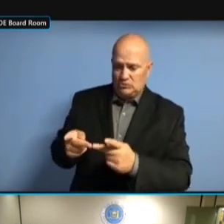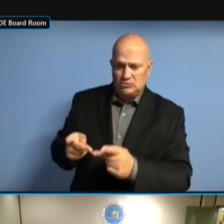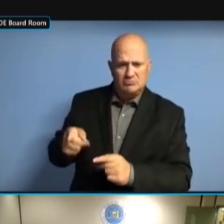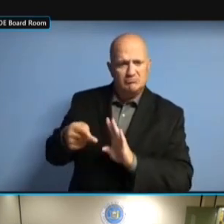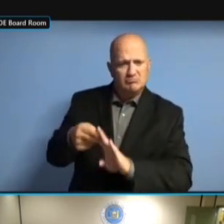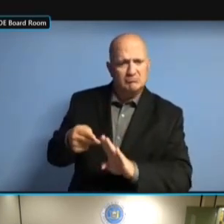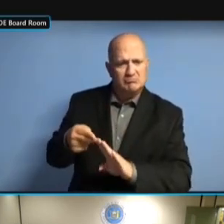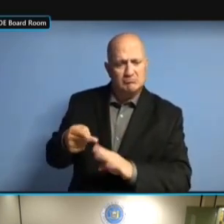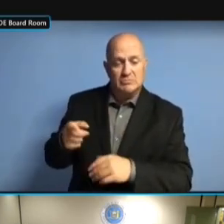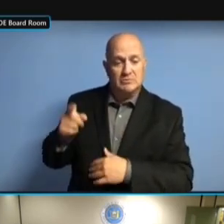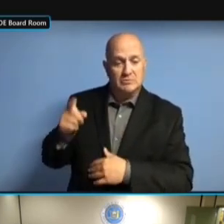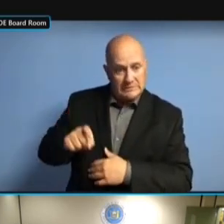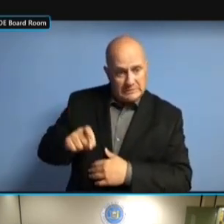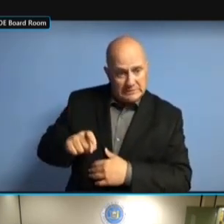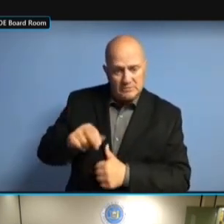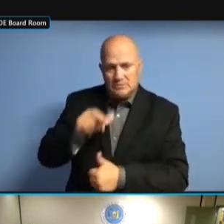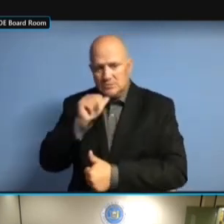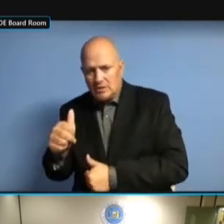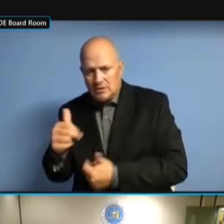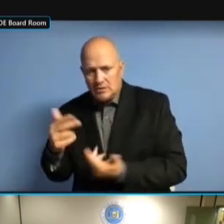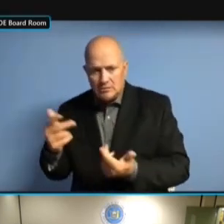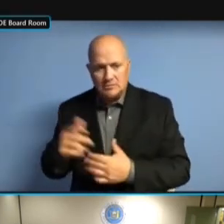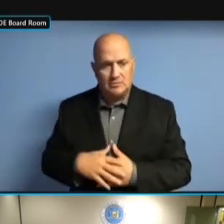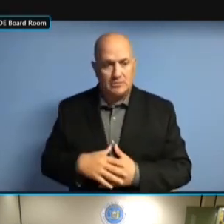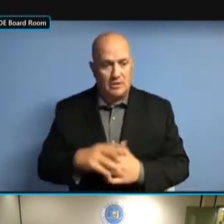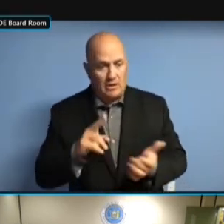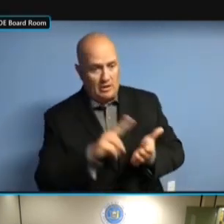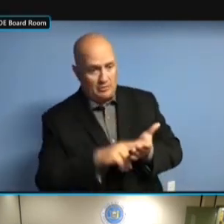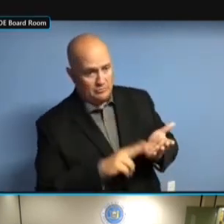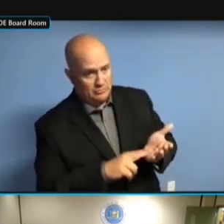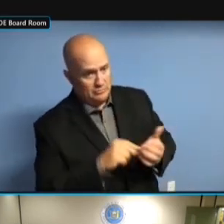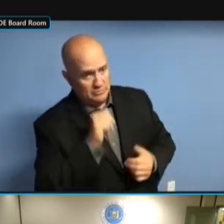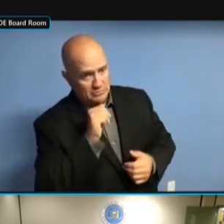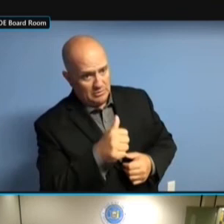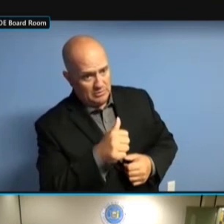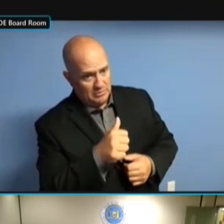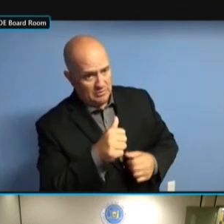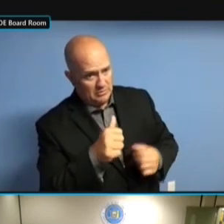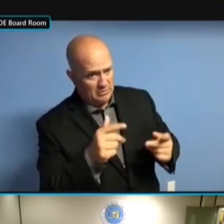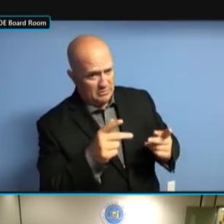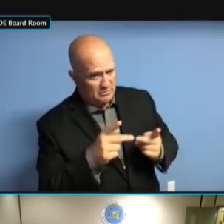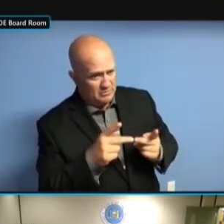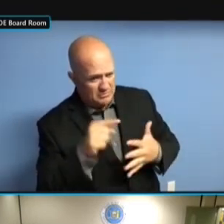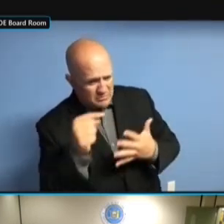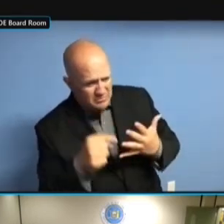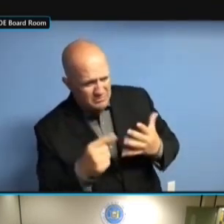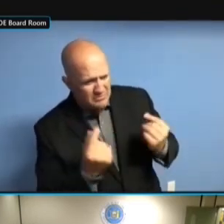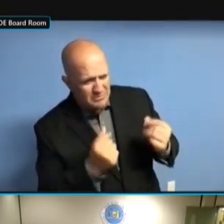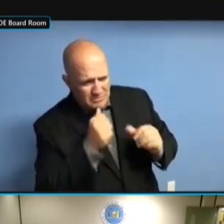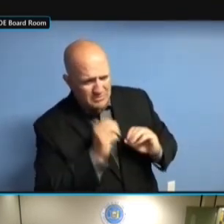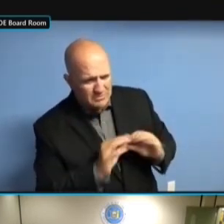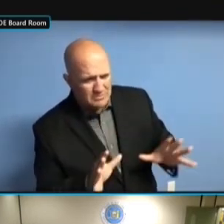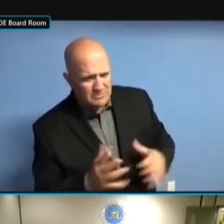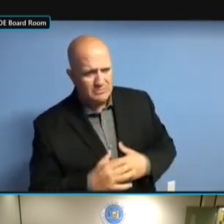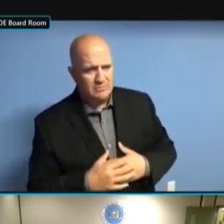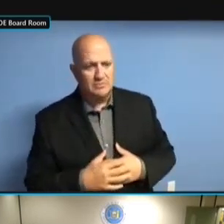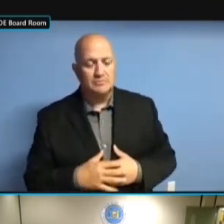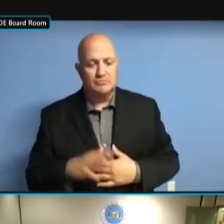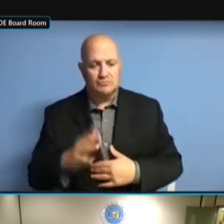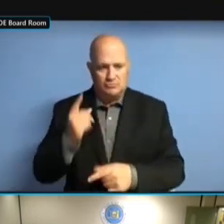SO THE CONTRACTOR IS A TITLE, IT'S SO THE CONTRACTOR IS A TITLE, IT'S NOT SO THE CONTRACTOR IS A TITLE, IT'S NOT A SO THE CONTRACTOR IS A TITLE, IT'S NOT A -- IT'S NOT A -- IT'S NOT A -- >> IT'S NOT A -- >> WE IT'S NOT A -- >> WE HIRE IT'S NOT A -- >> WE HIRE THEM IT'S NOT A -- >> WE HIRE THEM IN IT'S NOT A -- >> WE HIRE THEM IN A IT'S NOT A -- >> WE HIRE THEM IN A CERTAIN WE HIRE THEM IN A CERTAIN WE HIRE THEM IN A CERTAIN TITLES WE HIRE THEM IN A CERTAIN TITLES AND WE HIRE THEM IN A CERTAIN TITLES AND ASSIGN WE HIRE THEM IN A CERTAIN TITLES AND ASSIGN THEM WE HIRE THEM IN A CERTAIN TITLES AND ASSIGN THEM TO WE HIRE THEM IN A CERTAIN TITLES AND ASSIGN THEM TO A TITLES AND ASSIGN THEM TO A TITLES AND ASSIGN THEM TO A PROJECT. PROJECT. PROJECT. WE PROJECT. WE HAVE PROJECT. WE HAVE THE PROJECT. WE HAVE THE FLEXIBILITY PROJECT. WE HAVE THE FLEXIBILITY TO